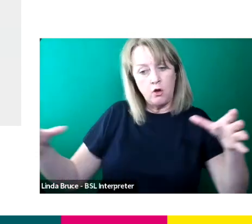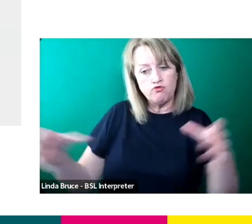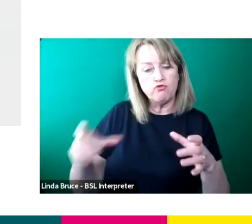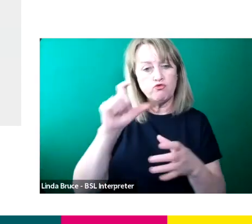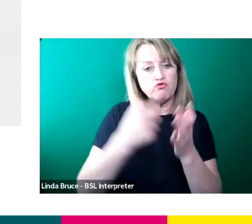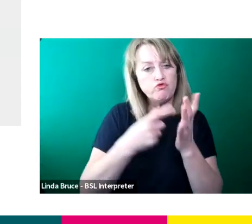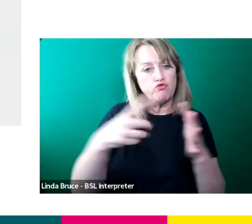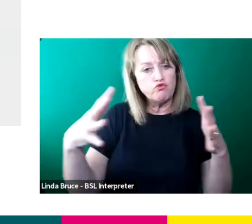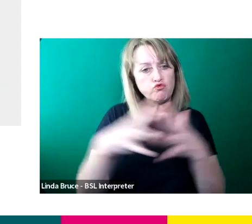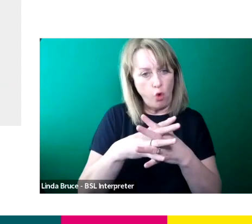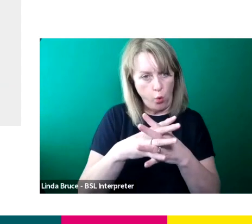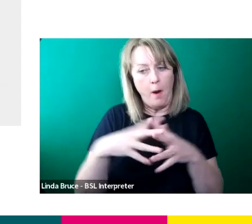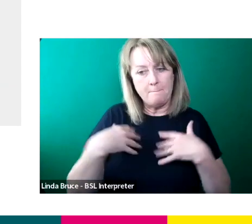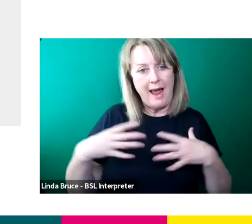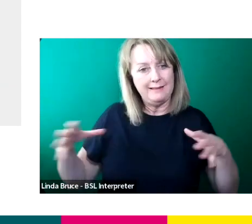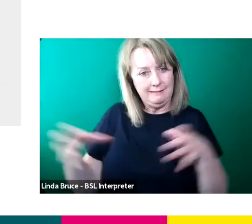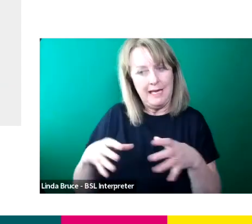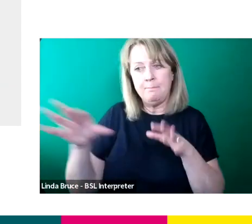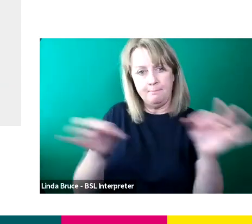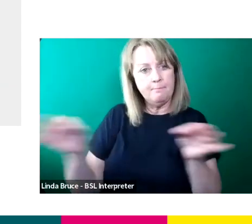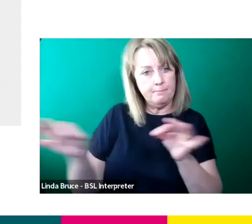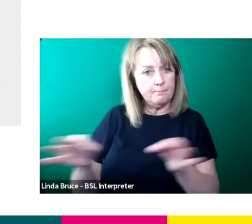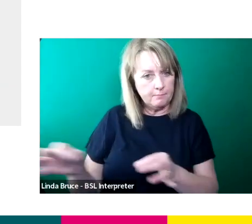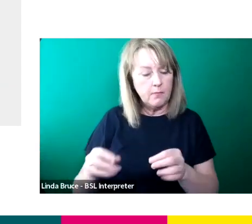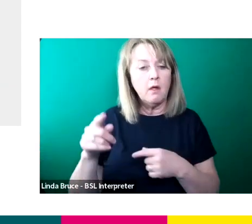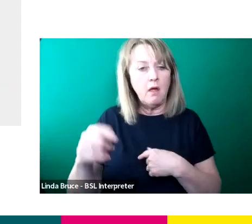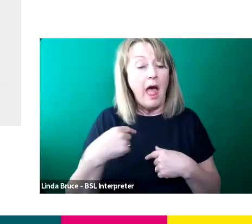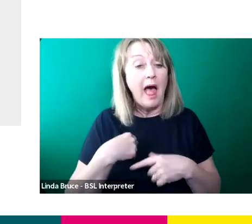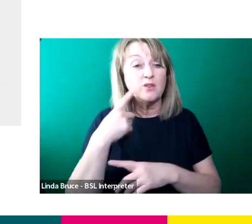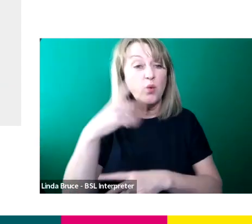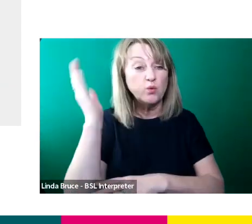had an interest ever since to, I think I do talks at the Brit school and things to make